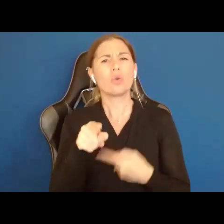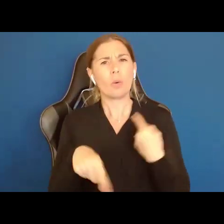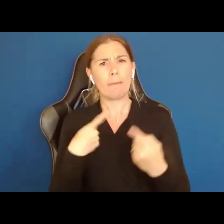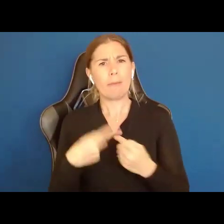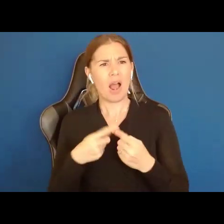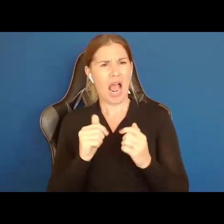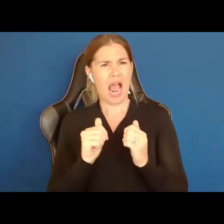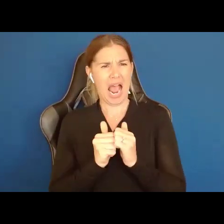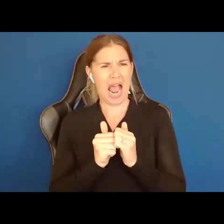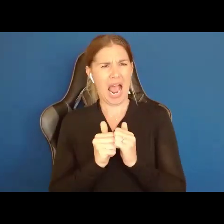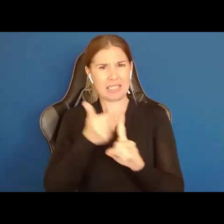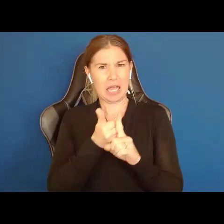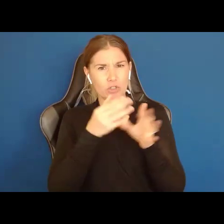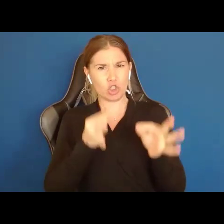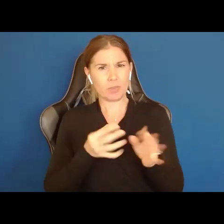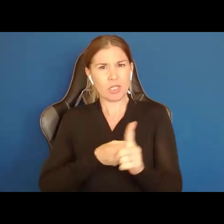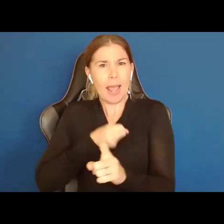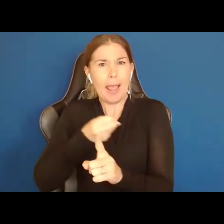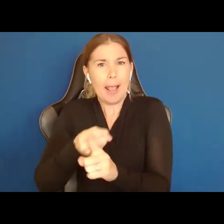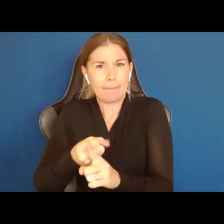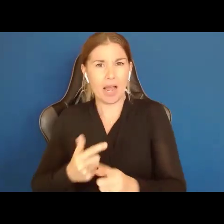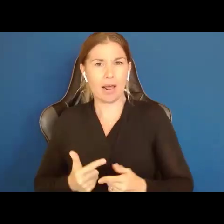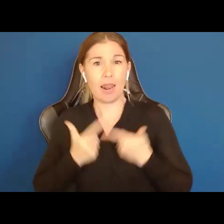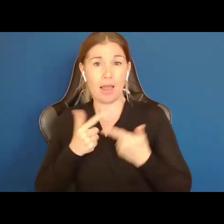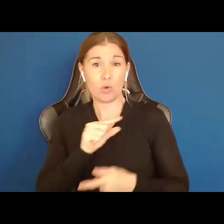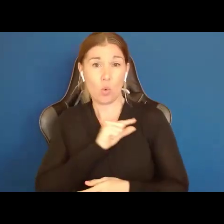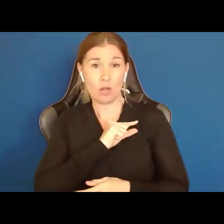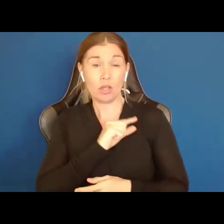self determination on the quality of life. So, what I am hoping I taught you is this.